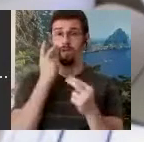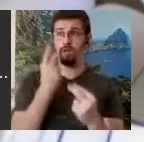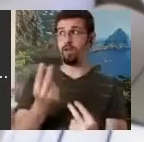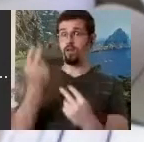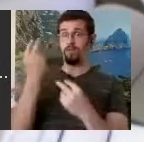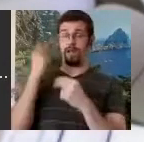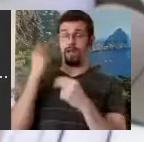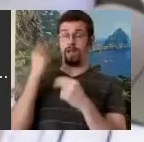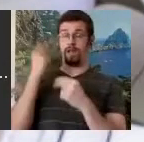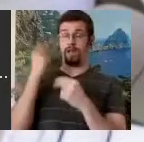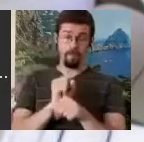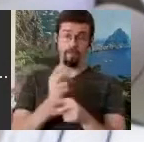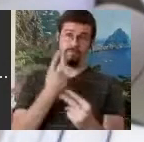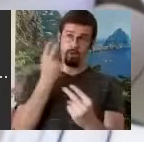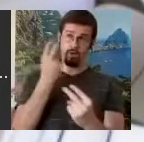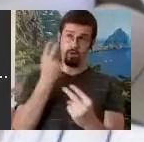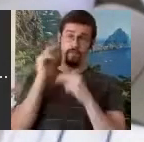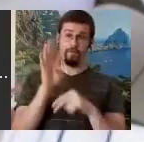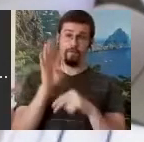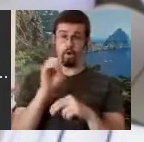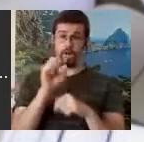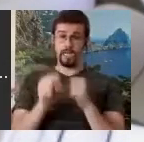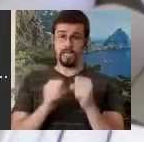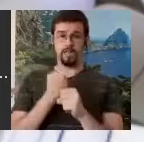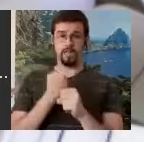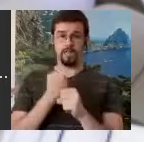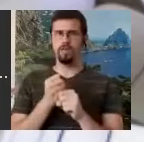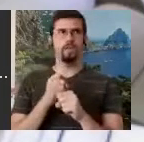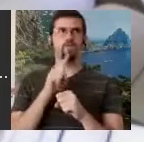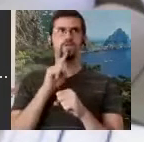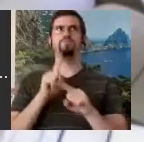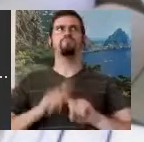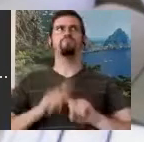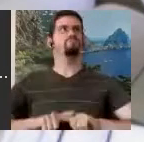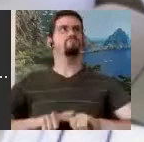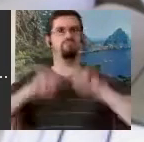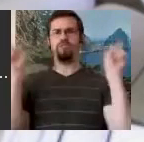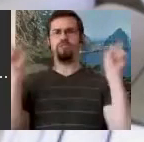years ago, the difference is so enormous that it really makes you wonder. How did